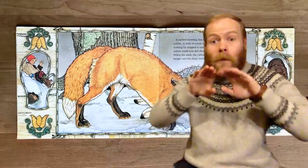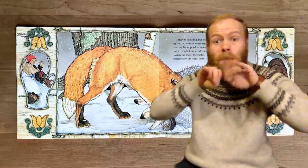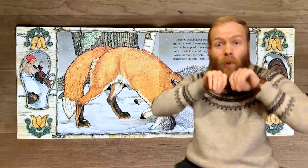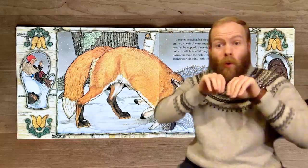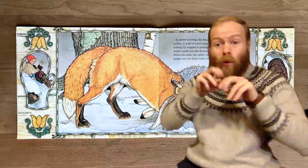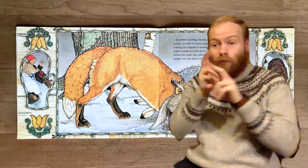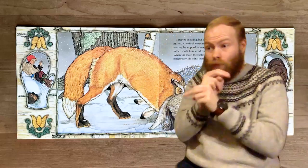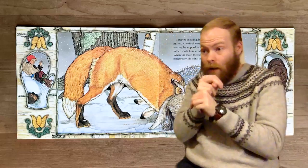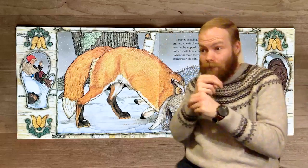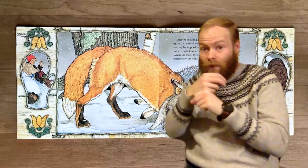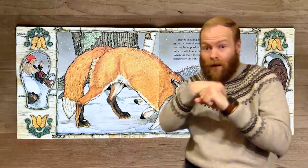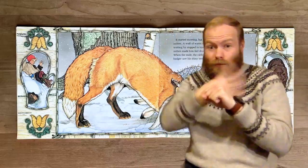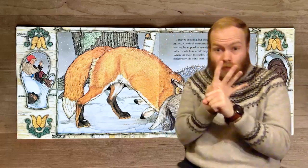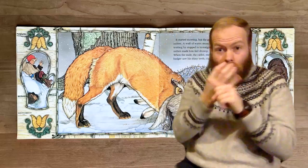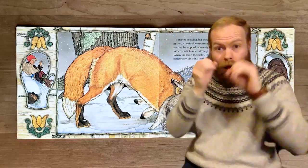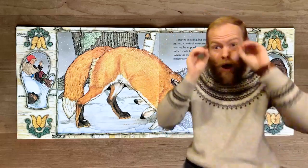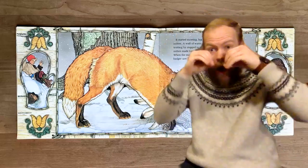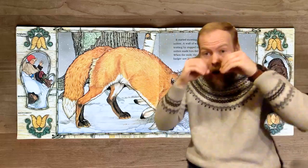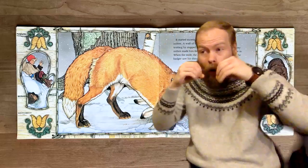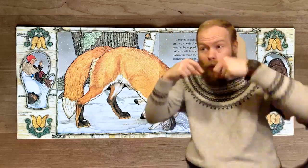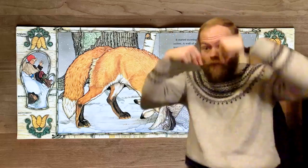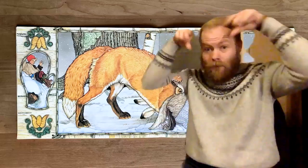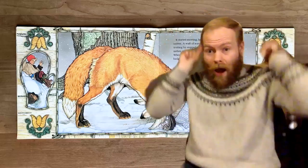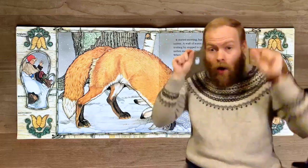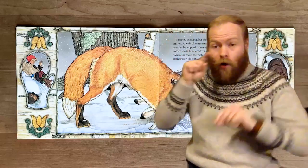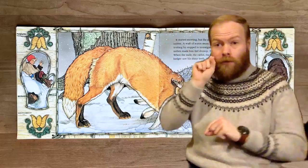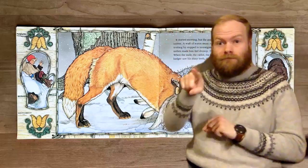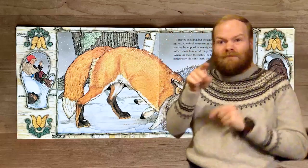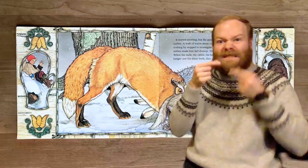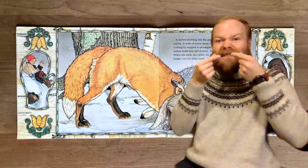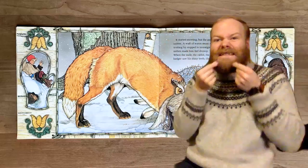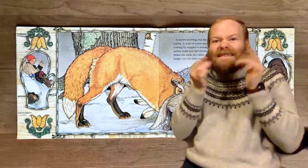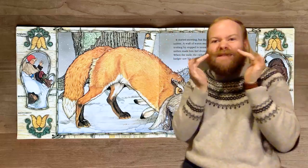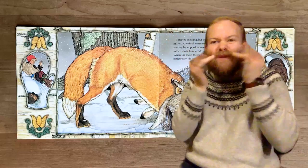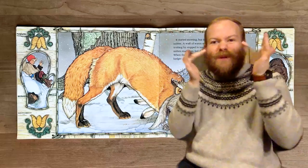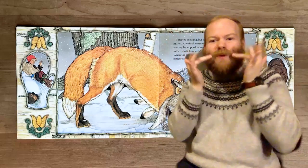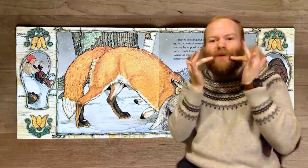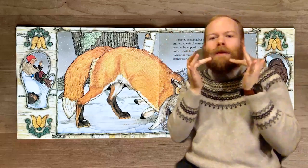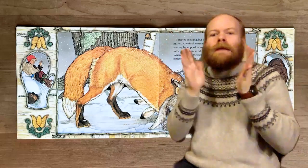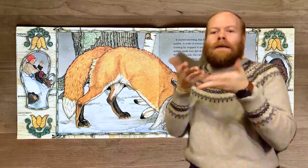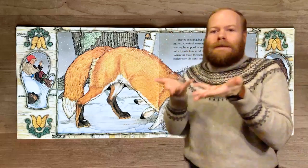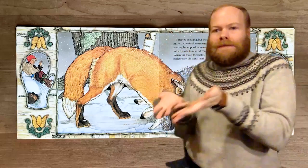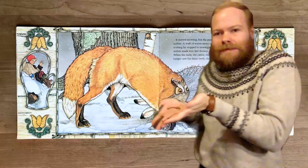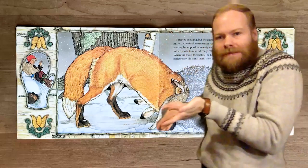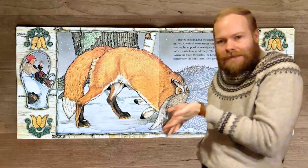When the mole, the rabbit, the hedgehog, the owl, and the badger saw his shiny teeth, they gave the fox lots of room.